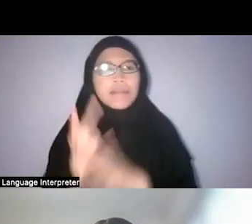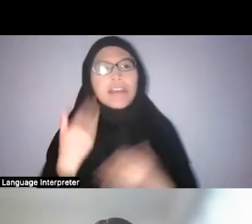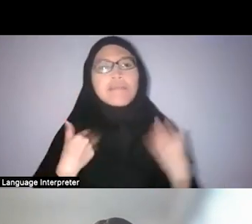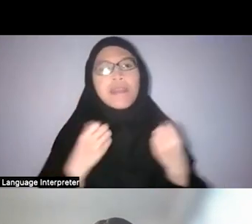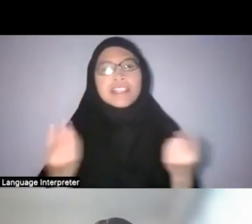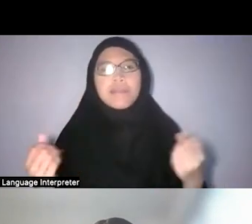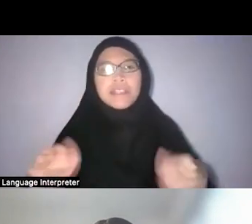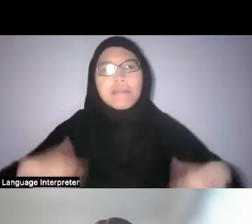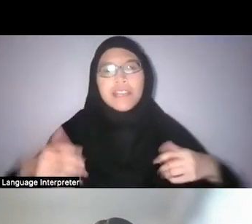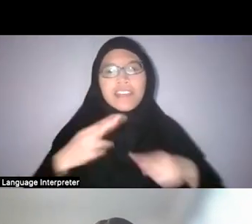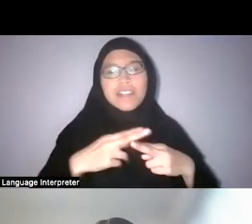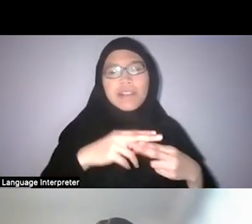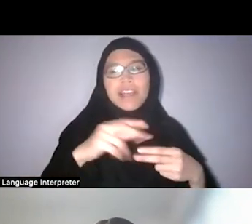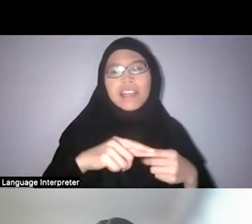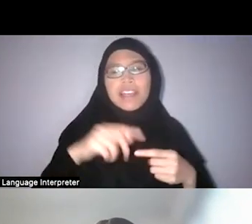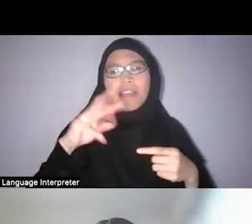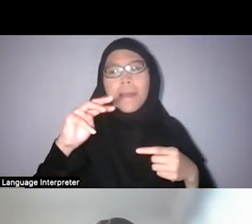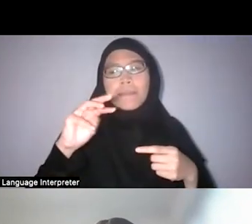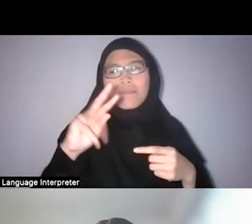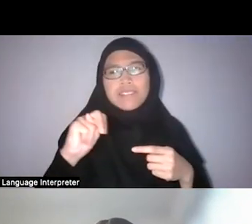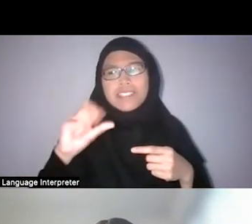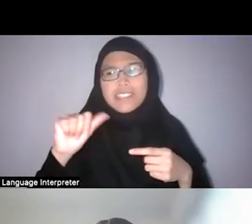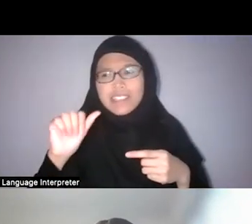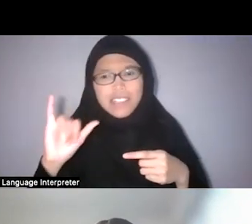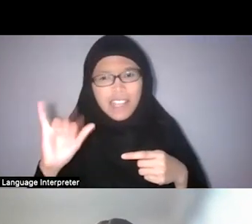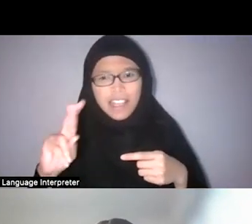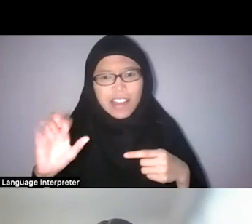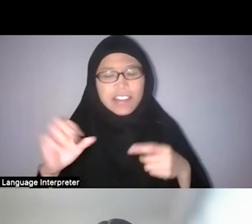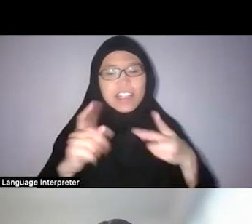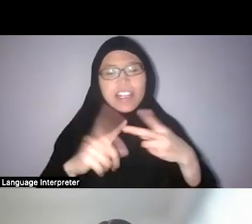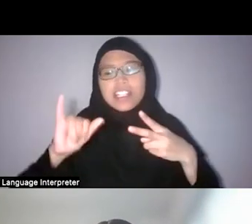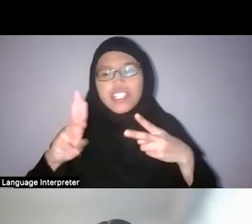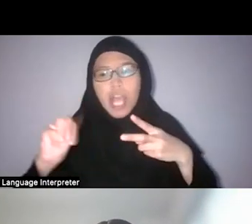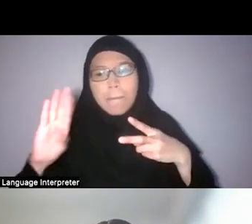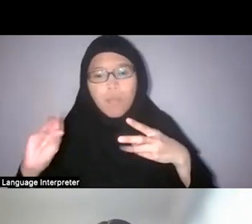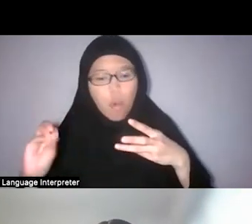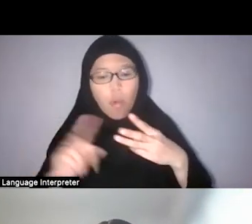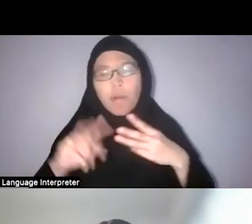So they were kind of icons of the gardens during that time and Ngadiman was the one who trained them.